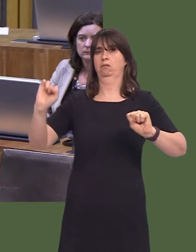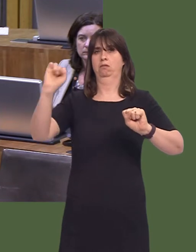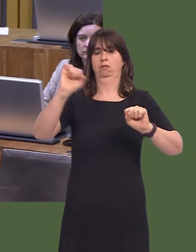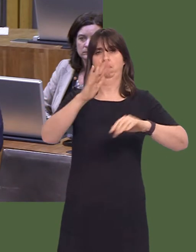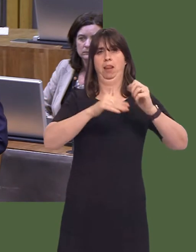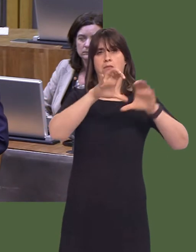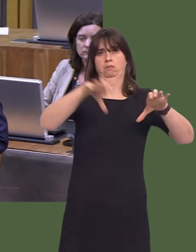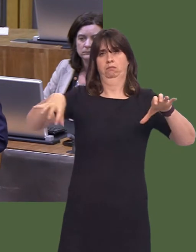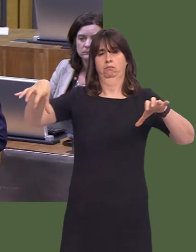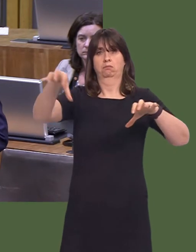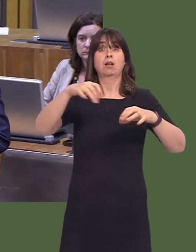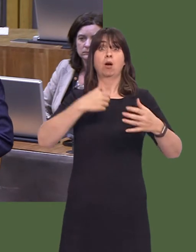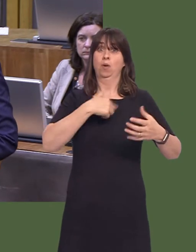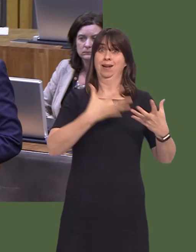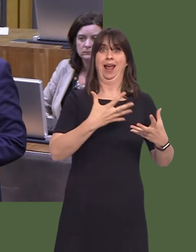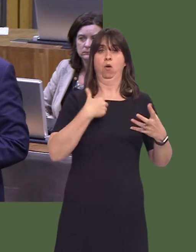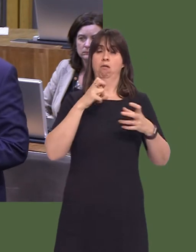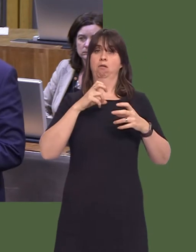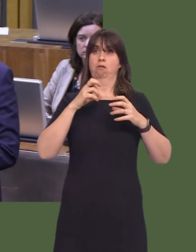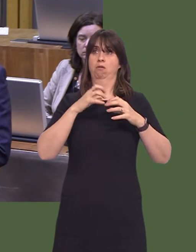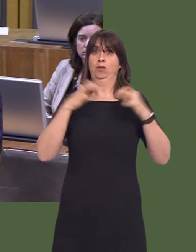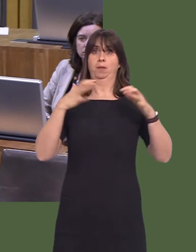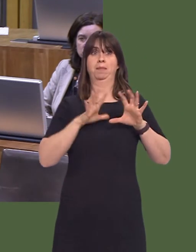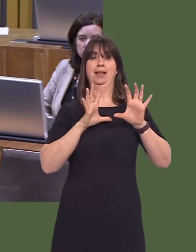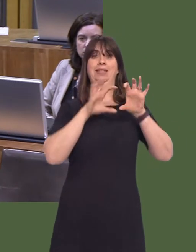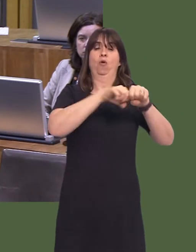since bringing Cardiff Airport back into Government ownership, it's been a remarkable success,